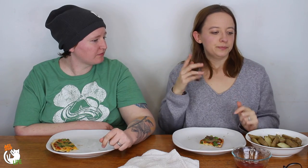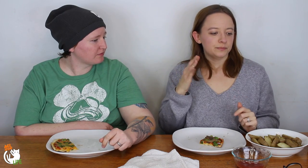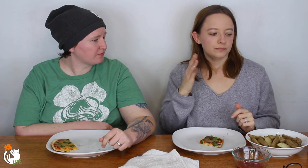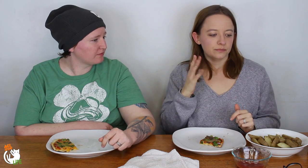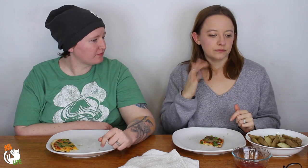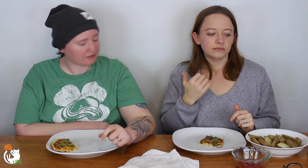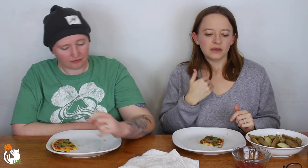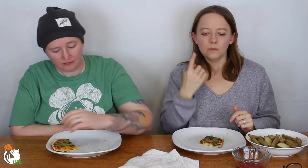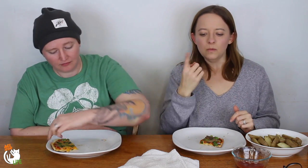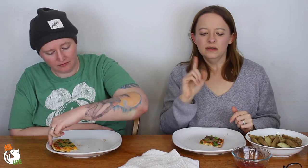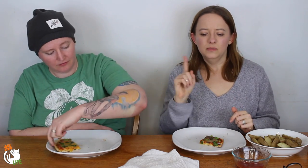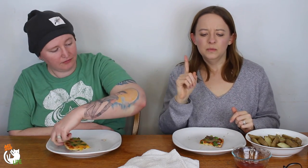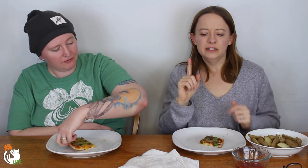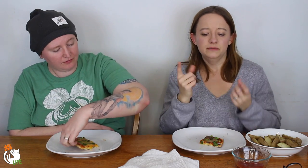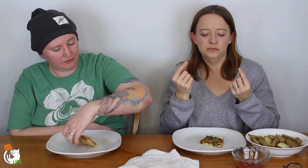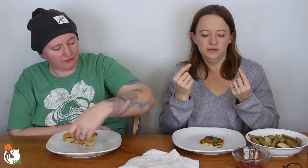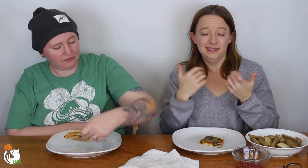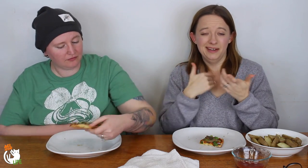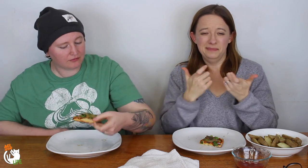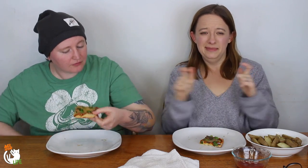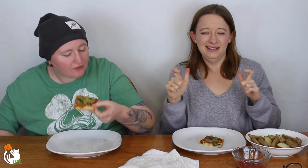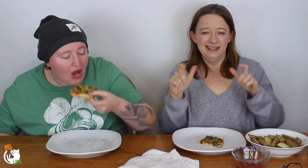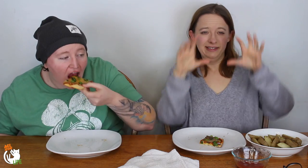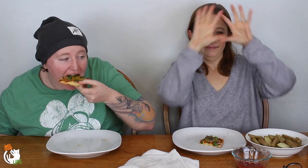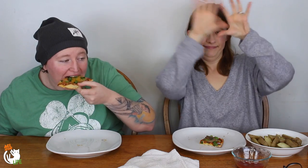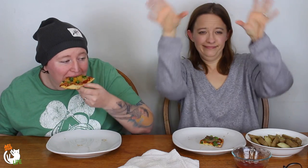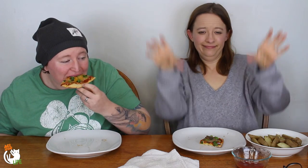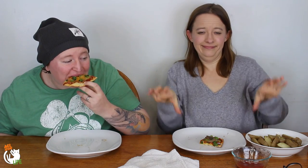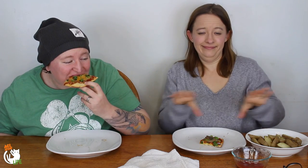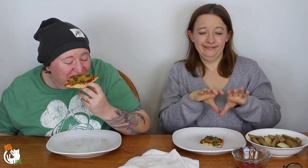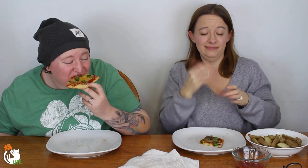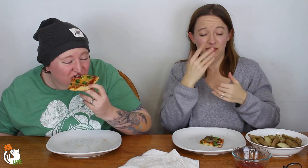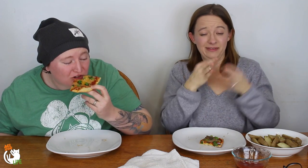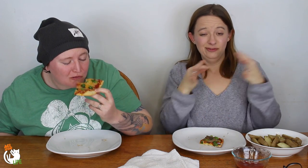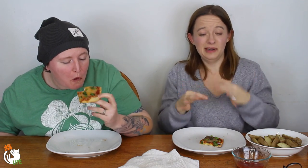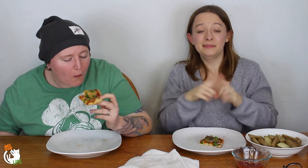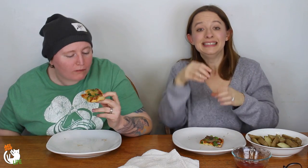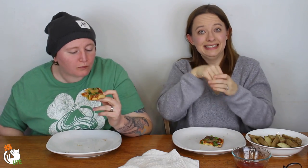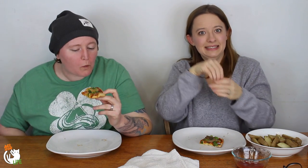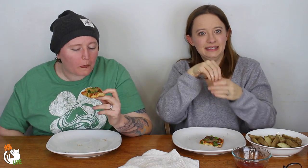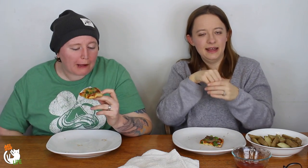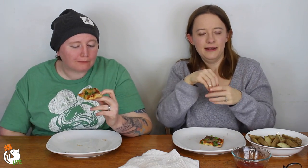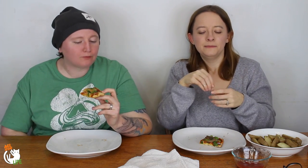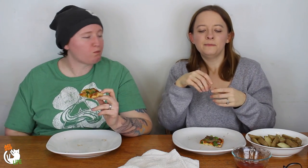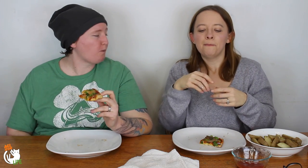But anyways umm... there was one -- it was like a... I don't know, a big thing I don't know how to describe it.